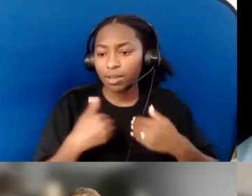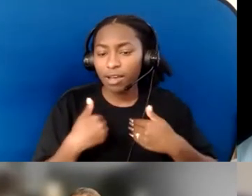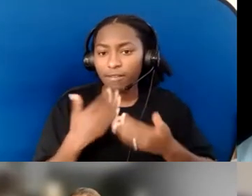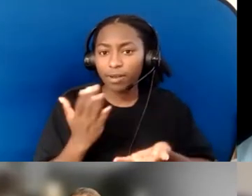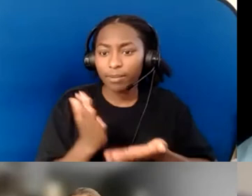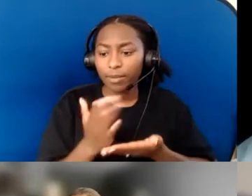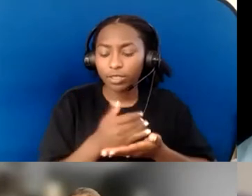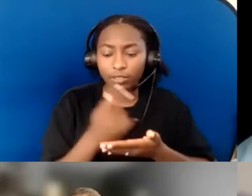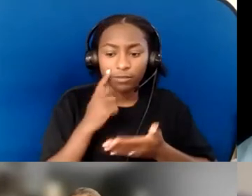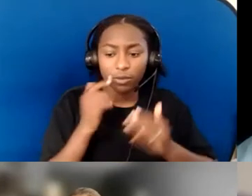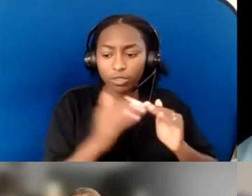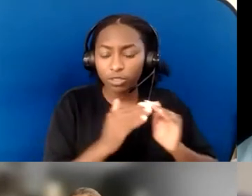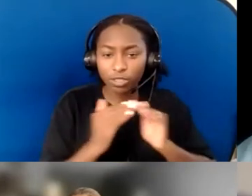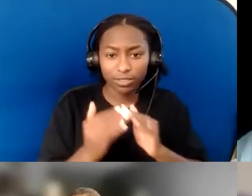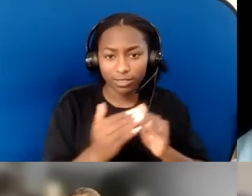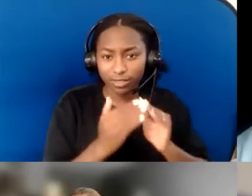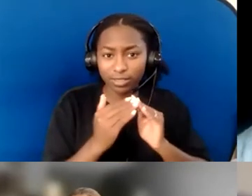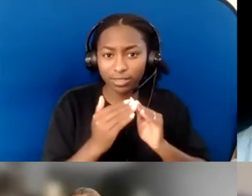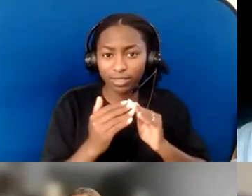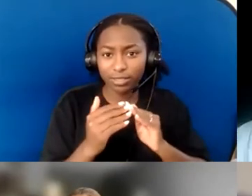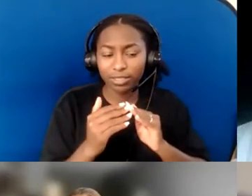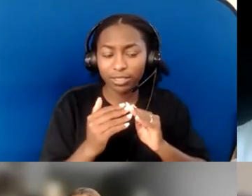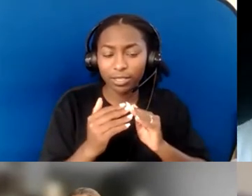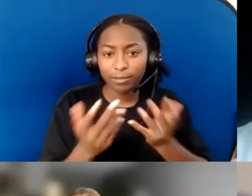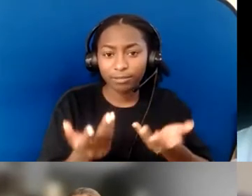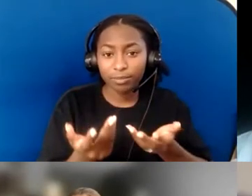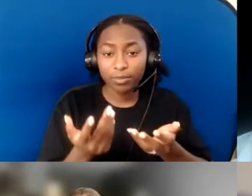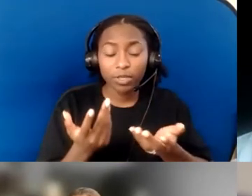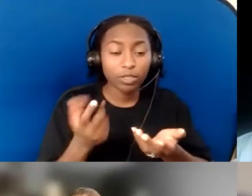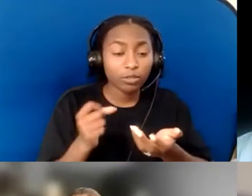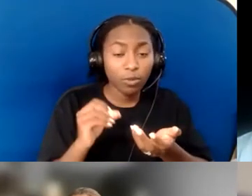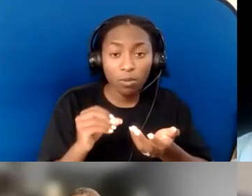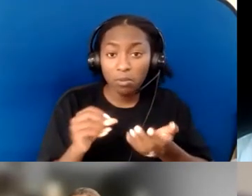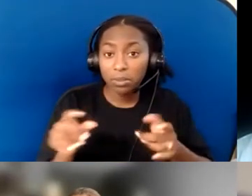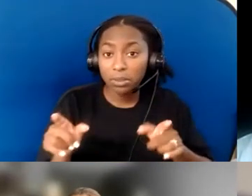and the same could apply for your own local context, in terms of accessibility